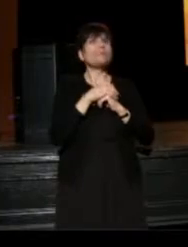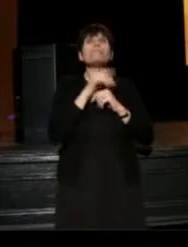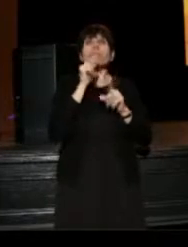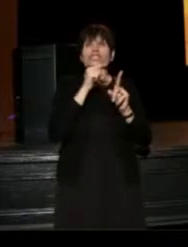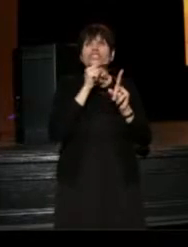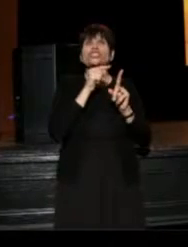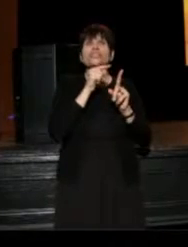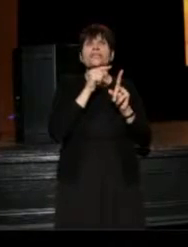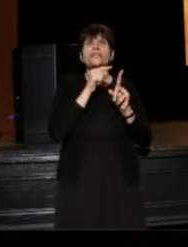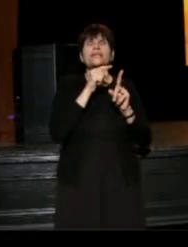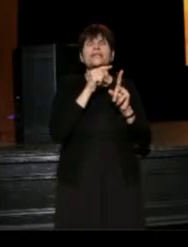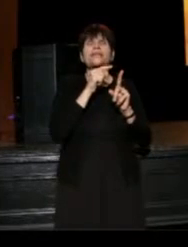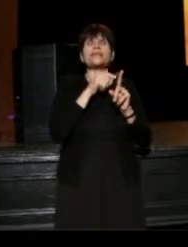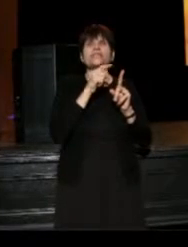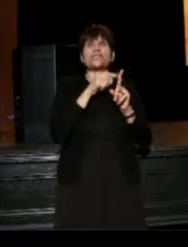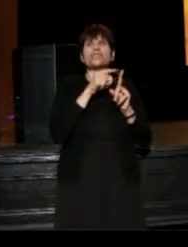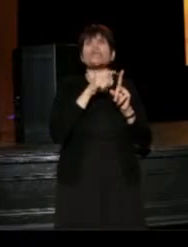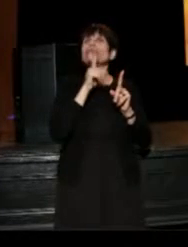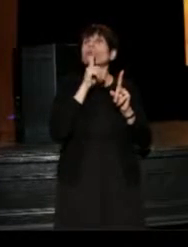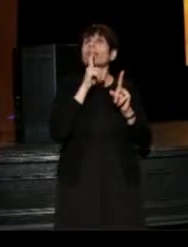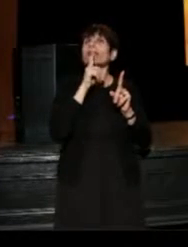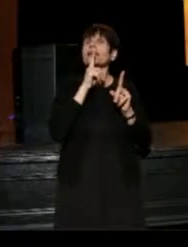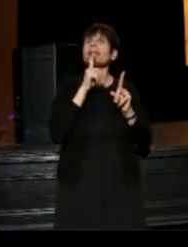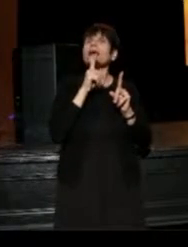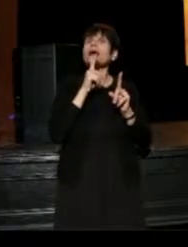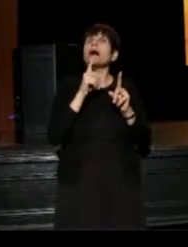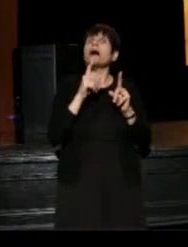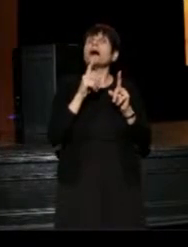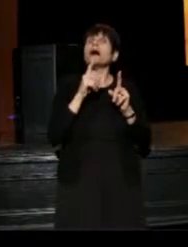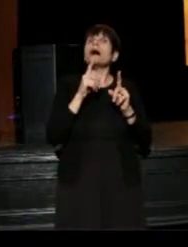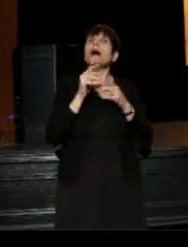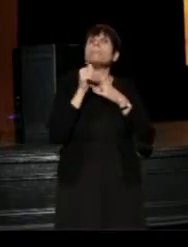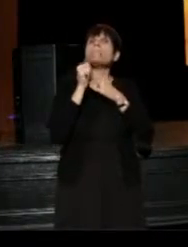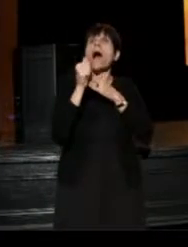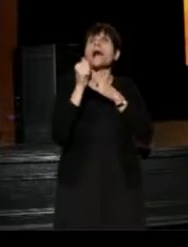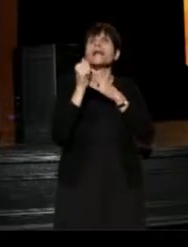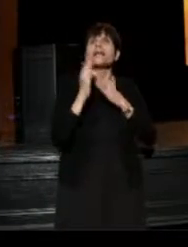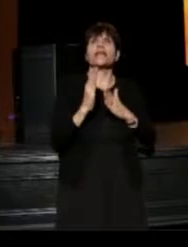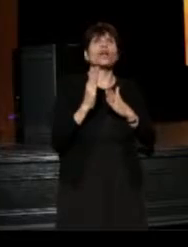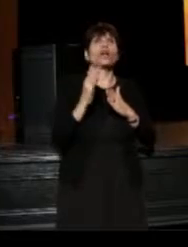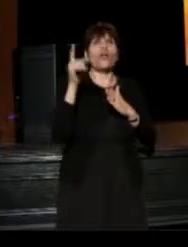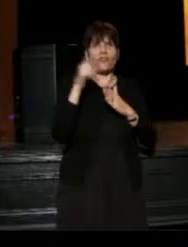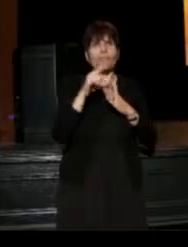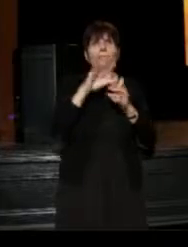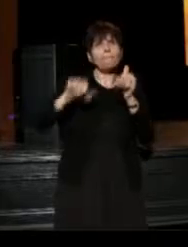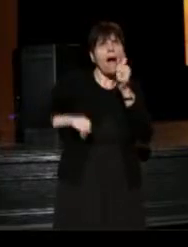She really has been the pioneer behind this and being a part of it,